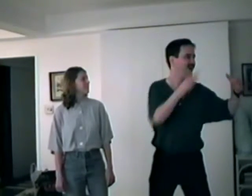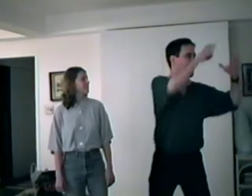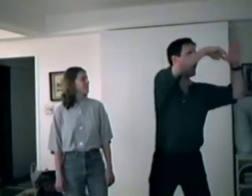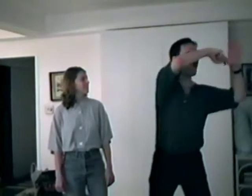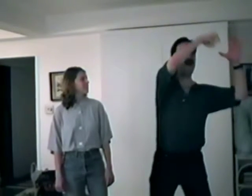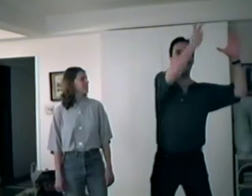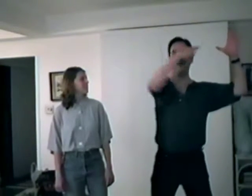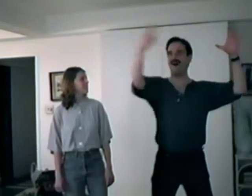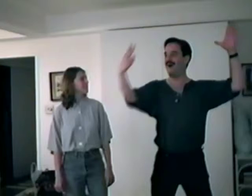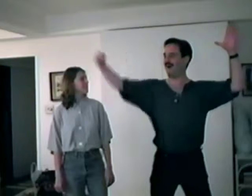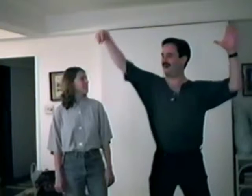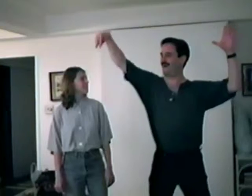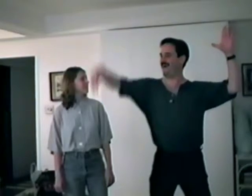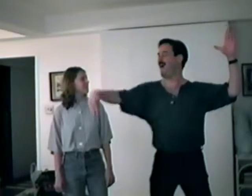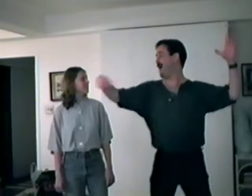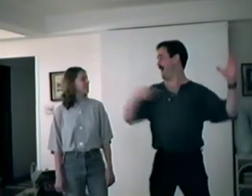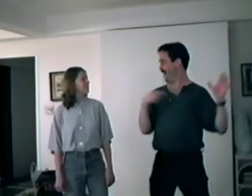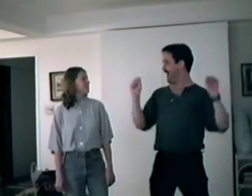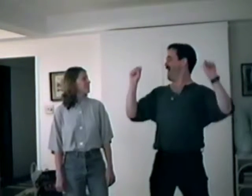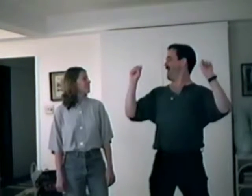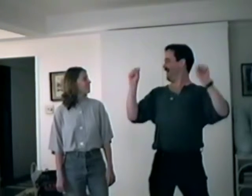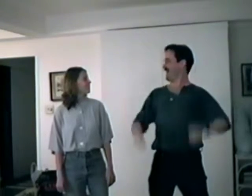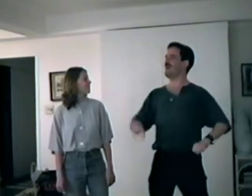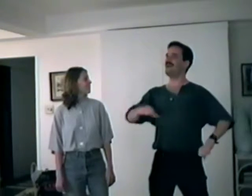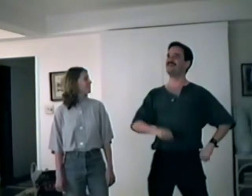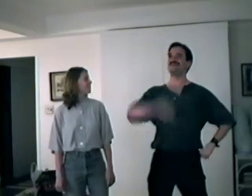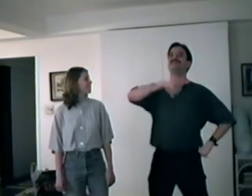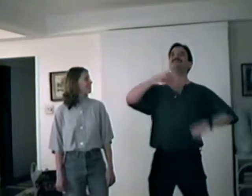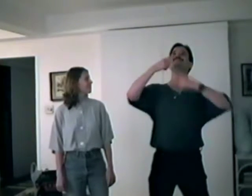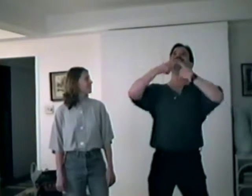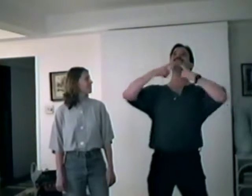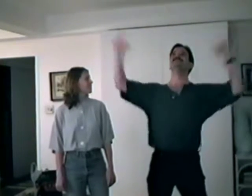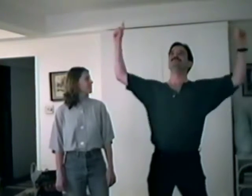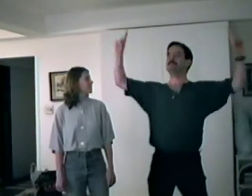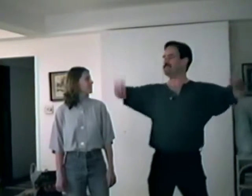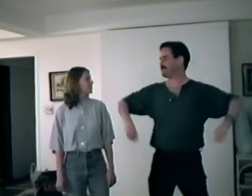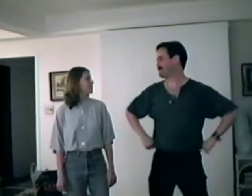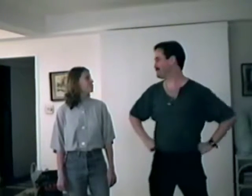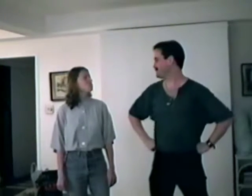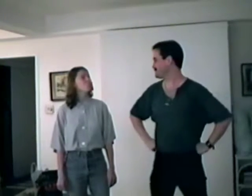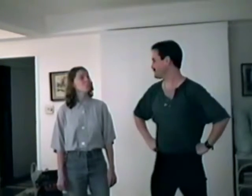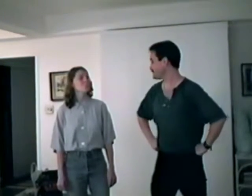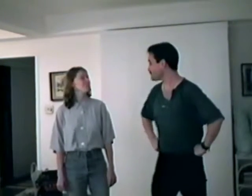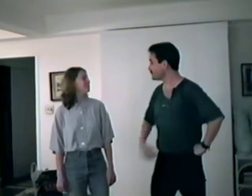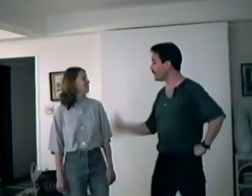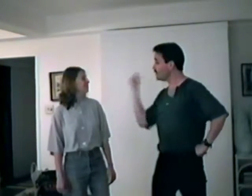In the meadows below I've gotta crow!